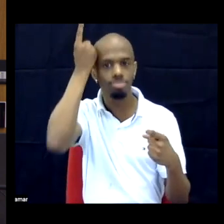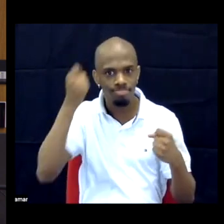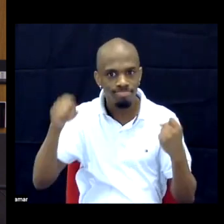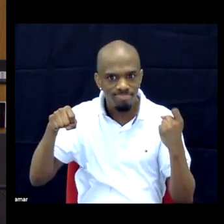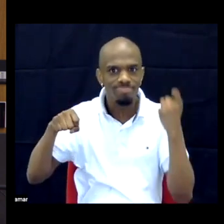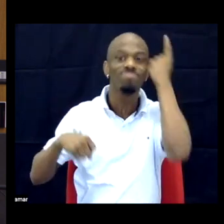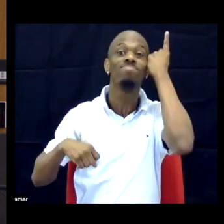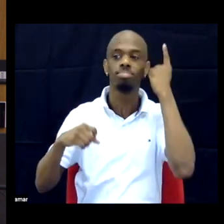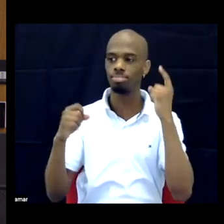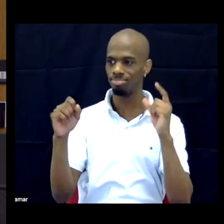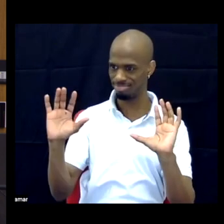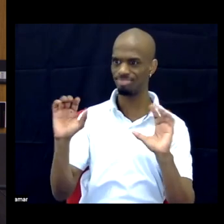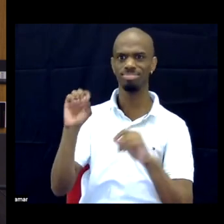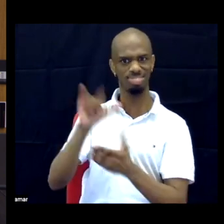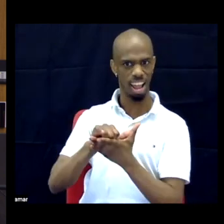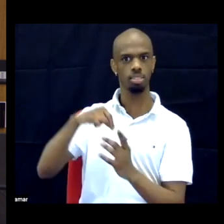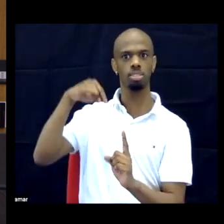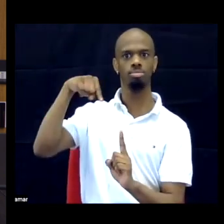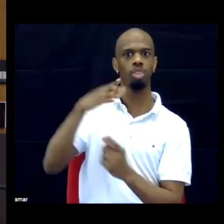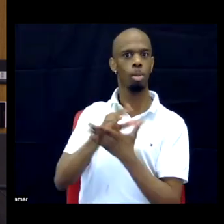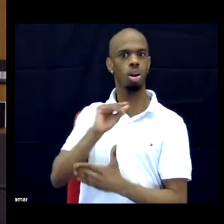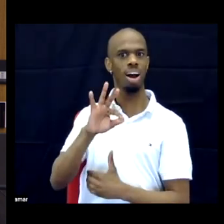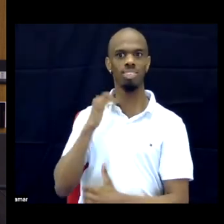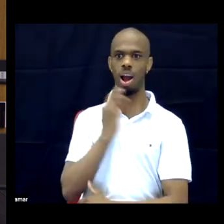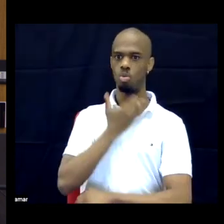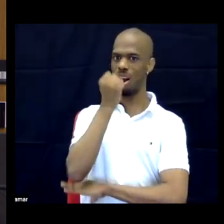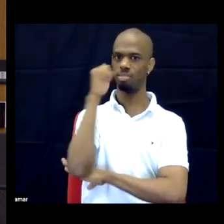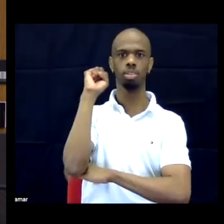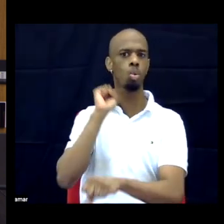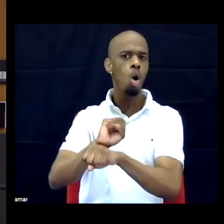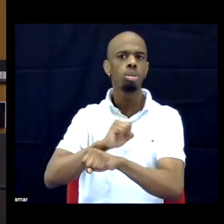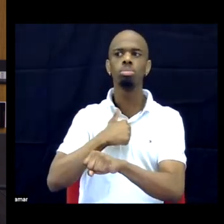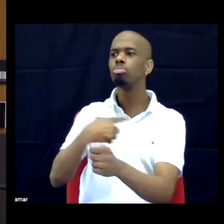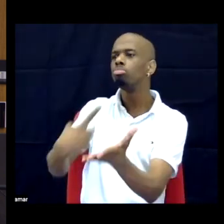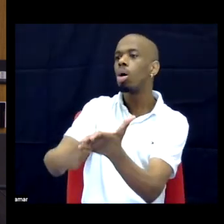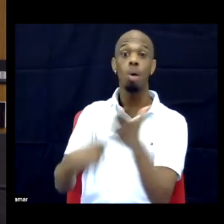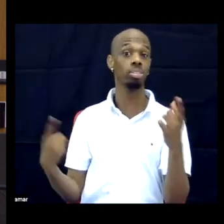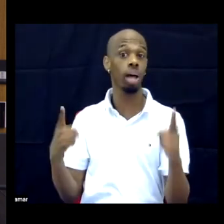this is part of the advocacy work, is me talking about what has happened with the book, but